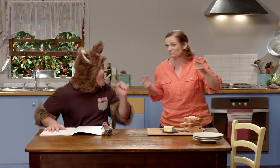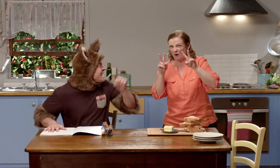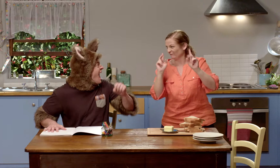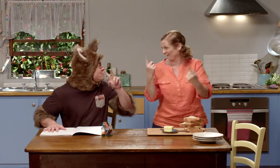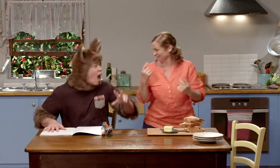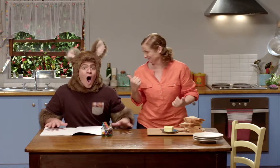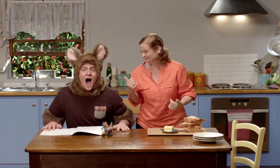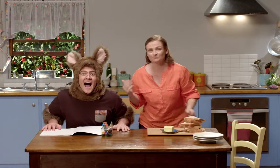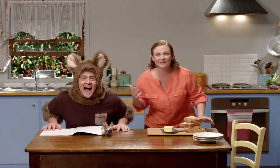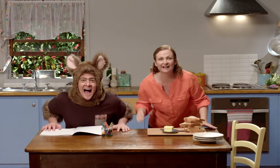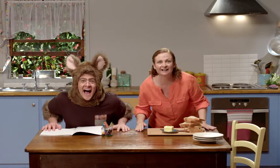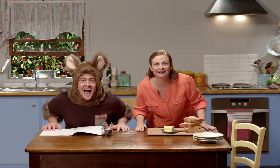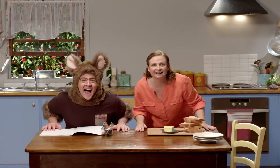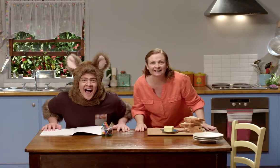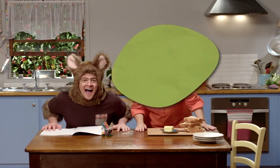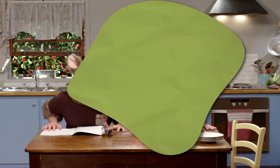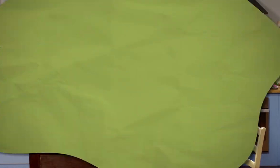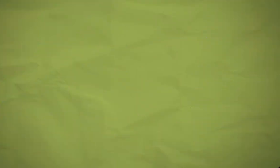Shall we watch? Yeah let's watch!